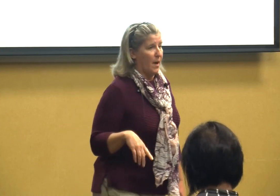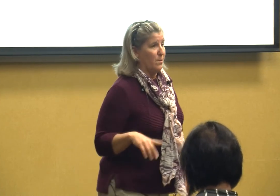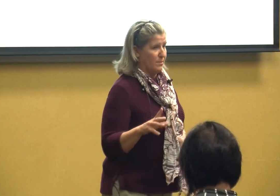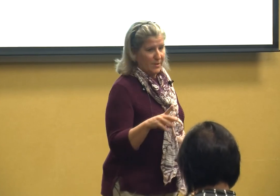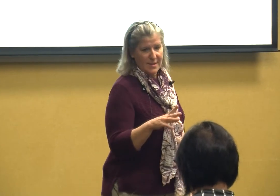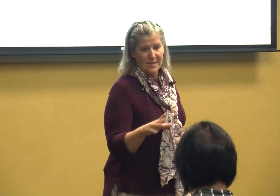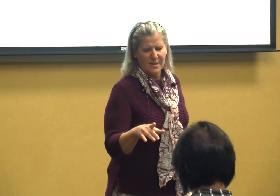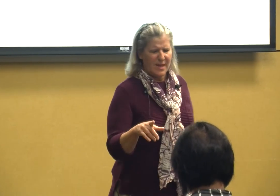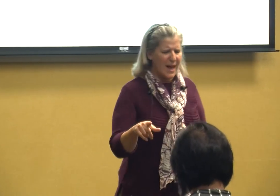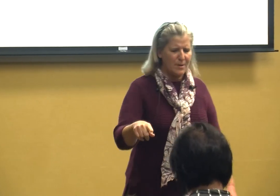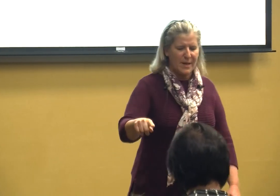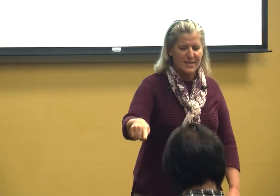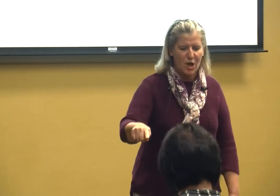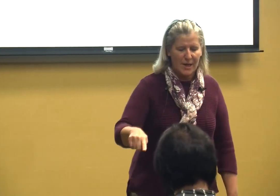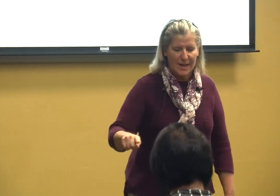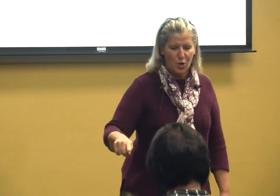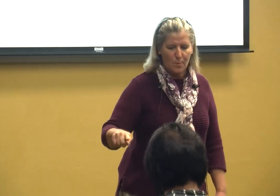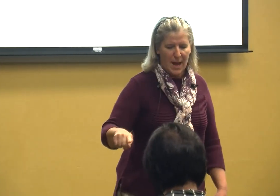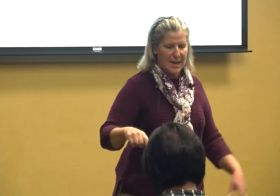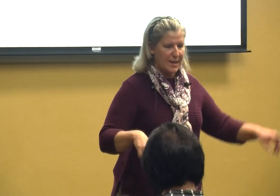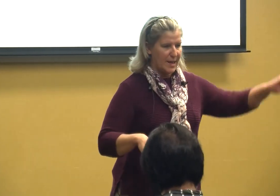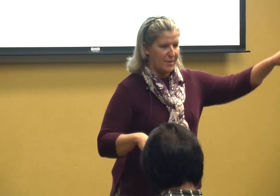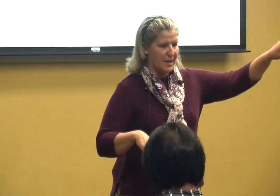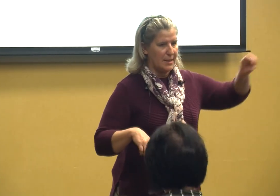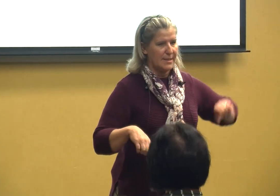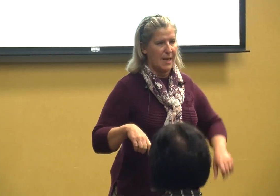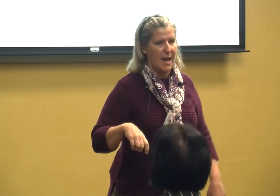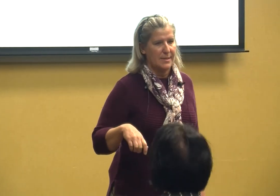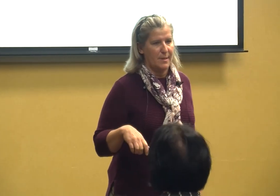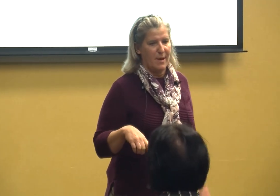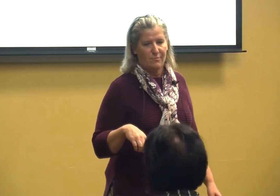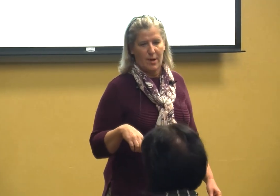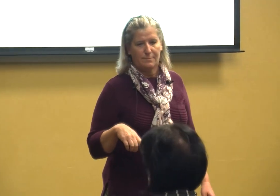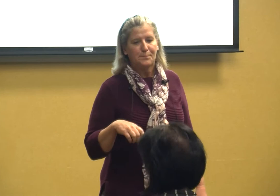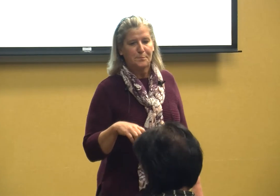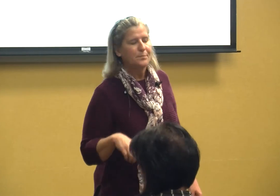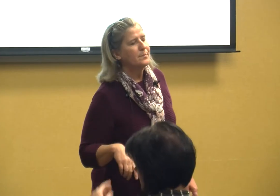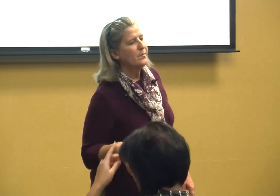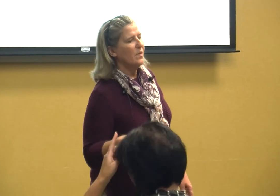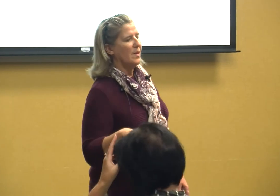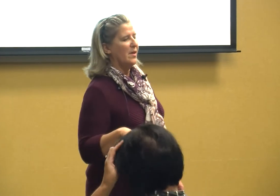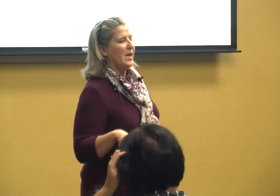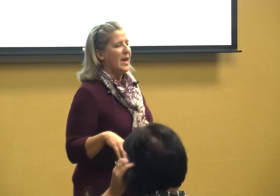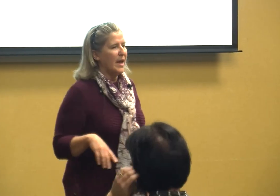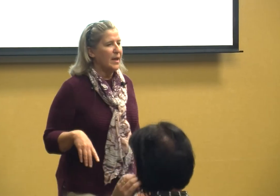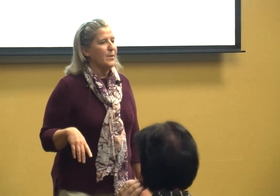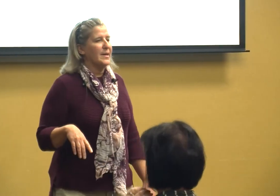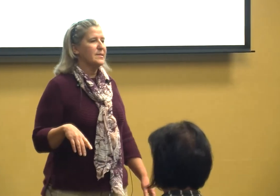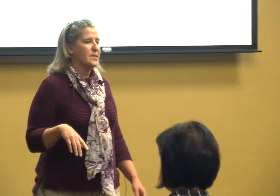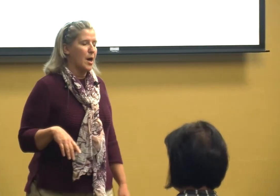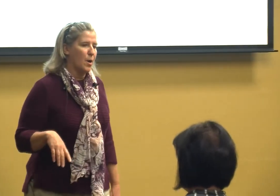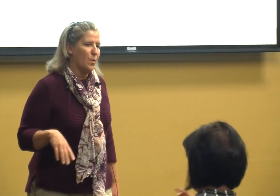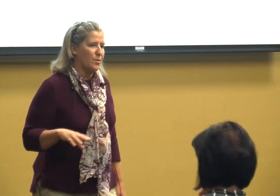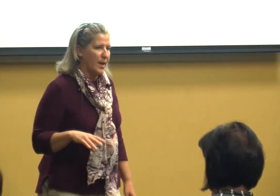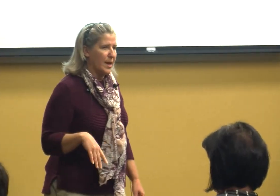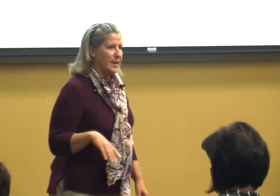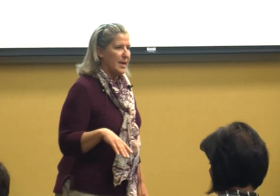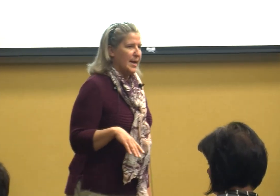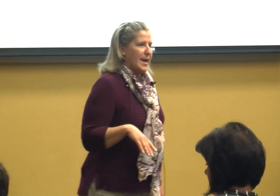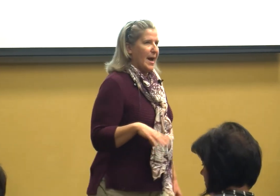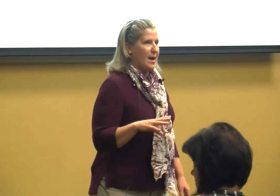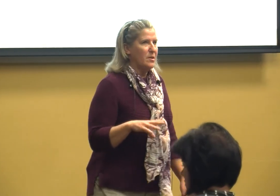that's I don't it's not in your packet I think Lisa had I'm out front anyway so then I also